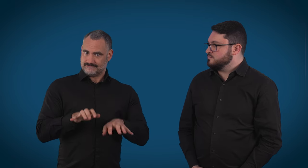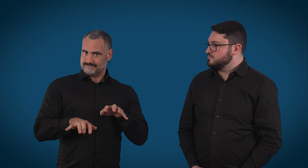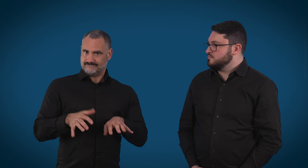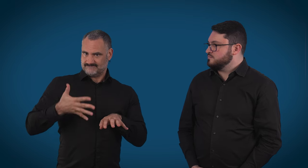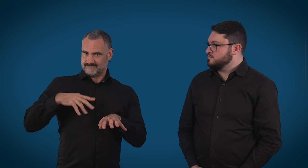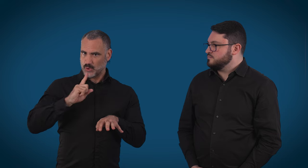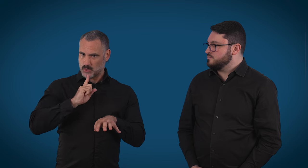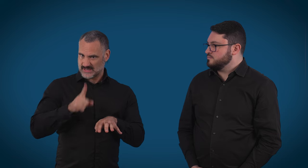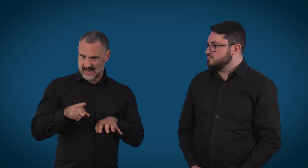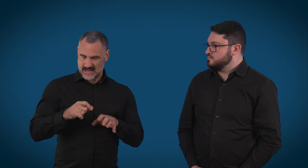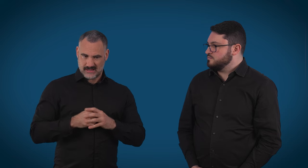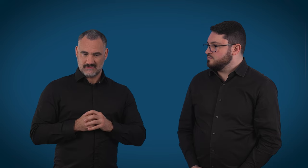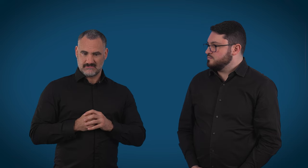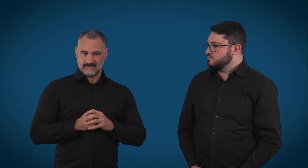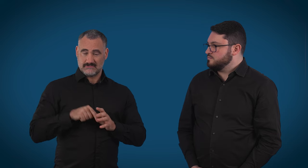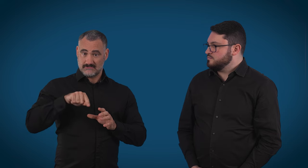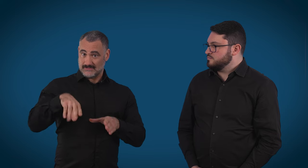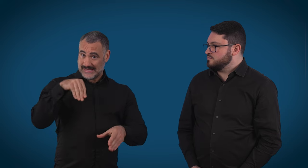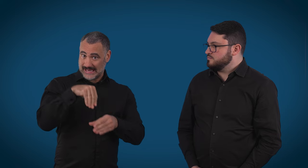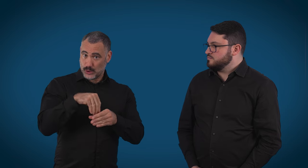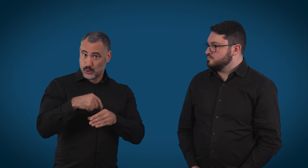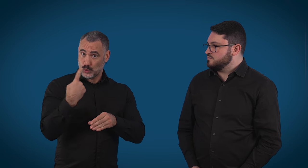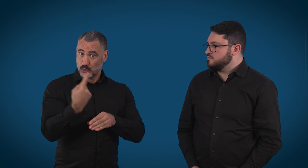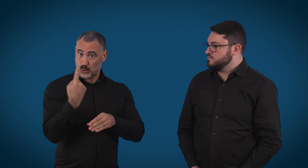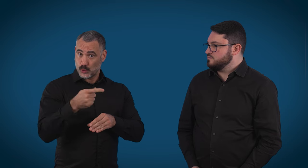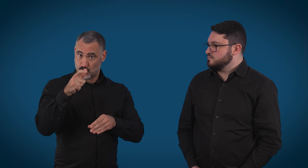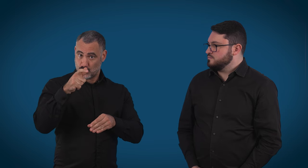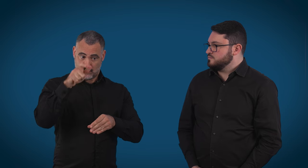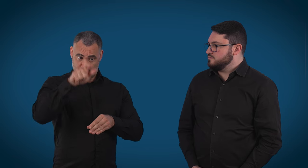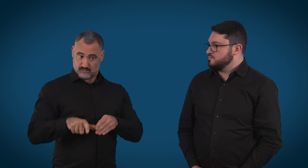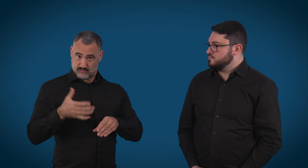and presumably in the first place, who they'd like you to call. So, then you make the call,